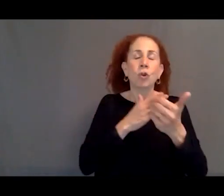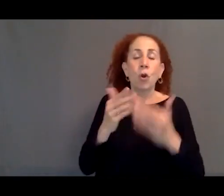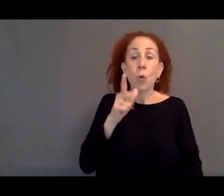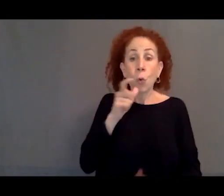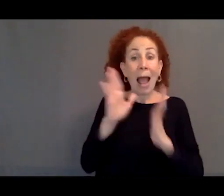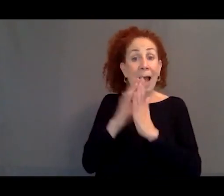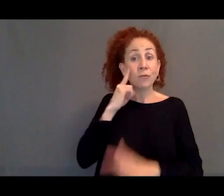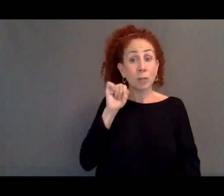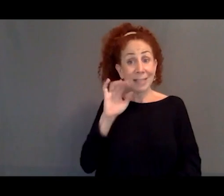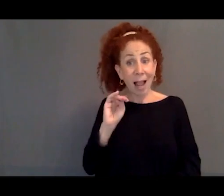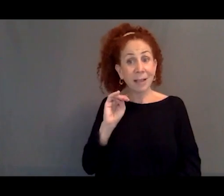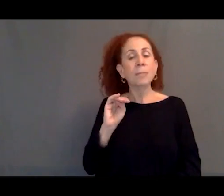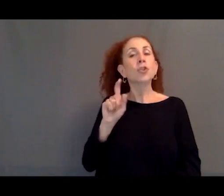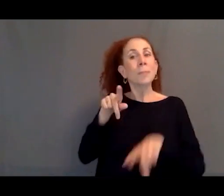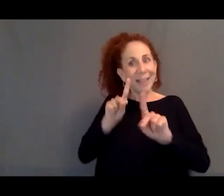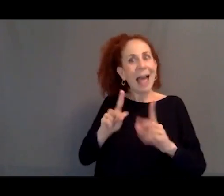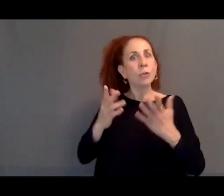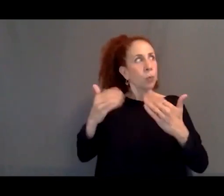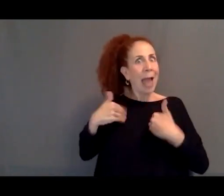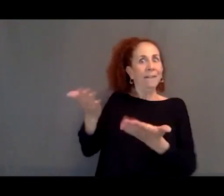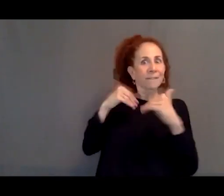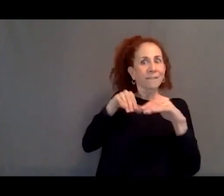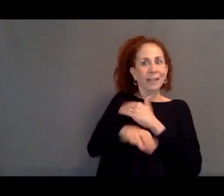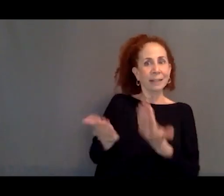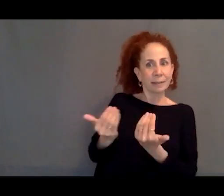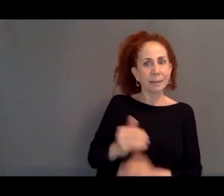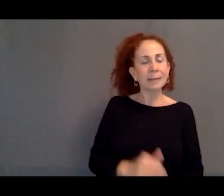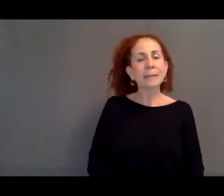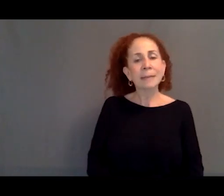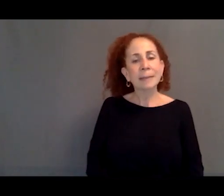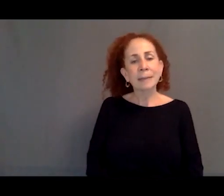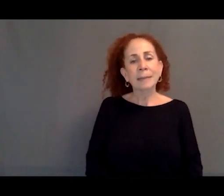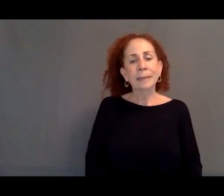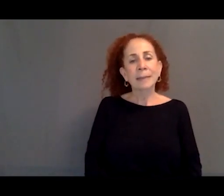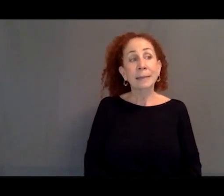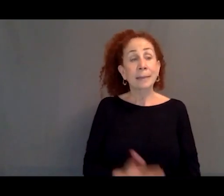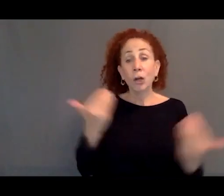should be allowed to have asylum. And that is not their current policy.